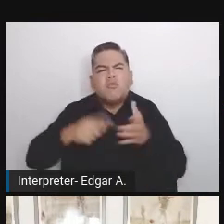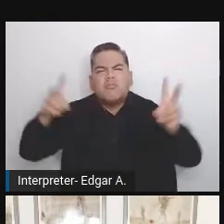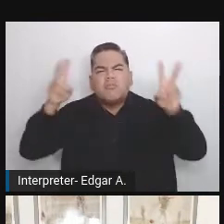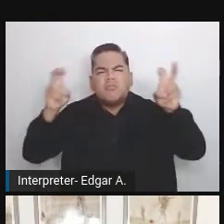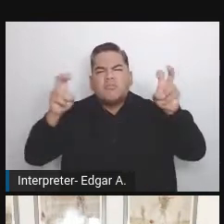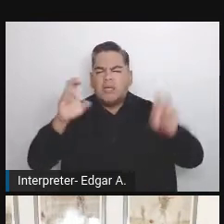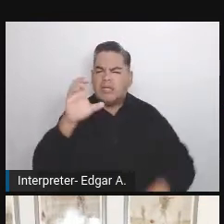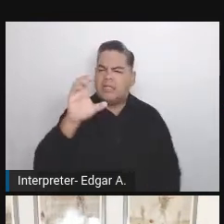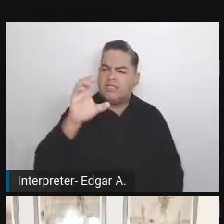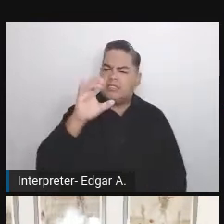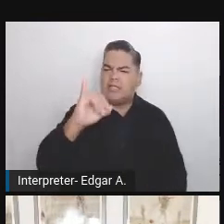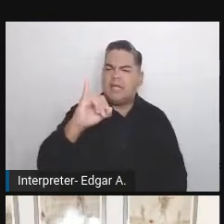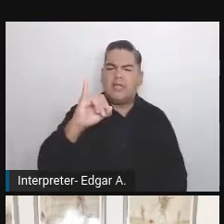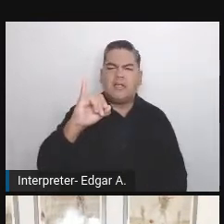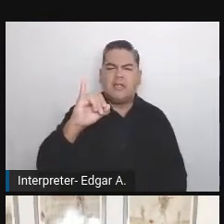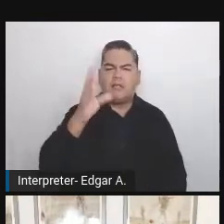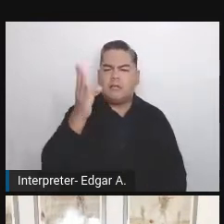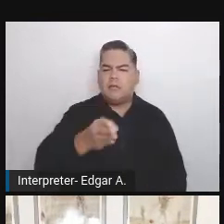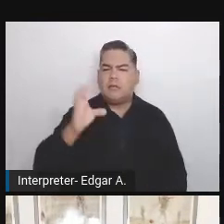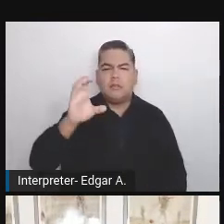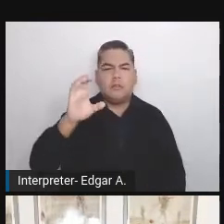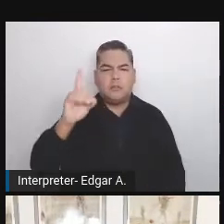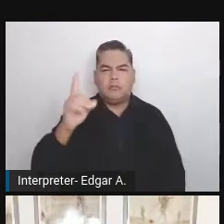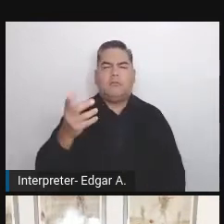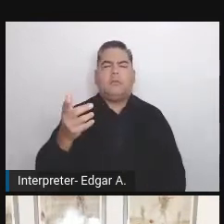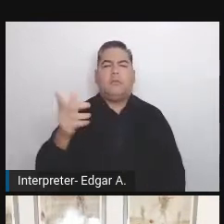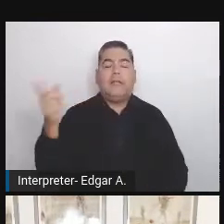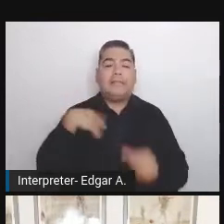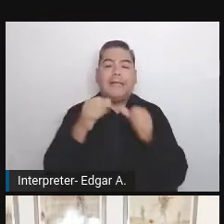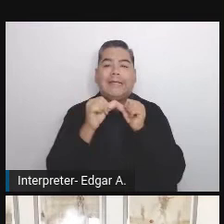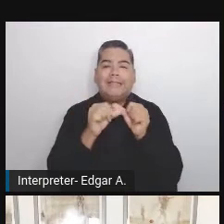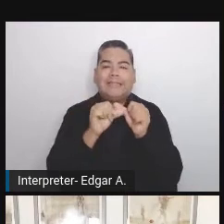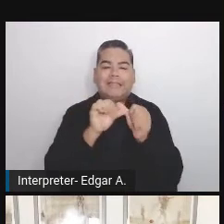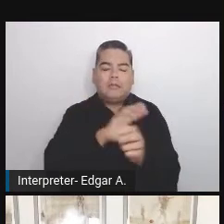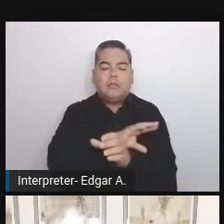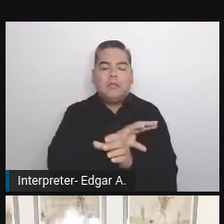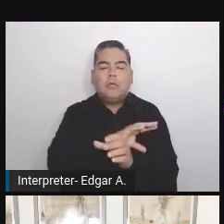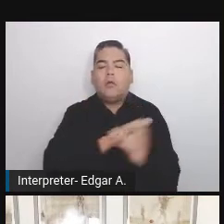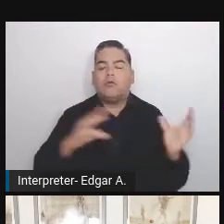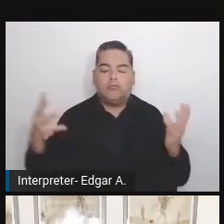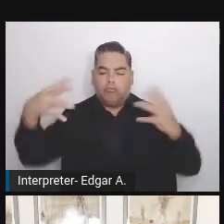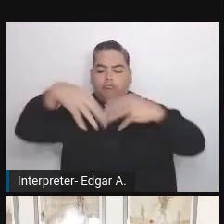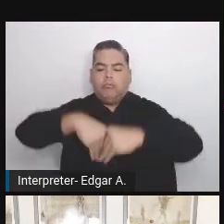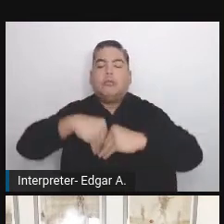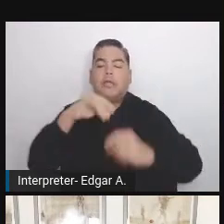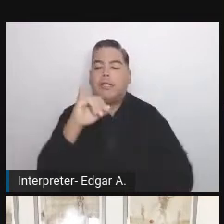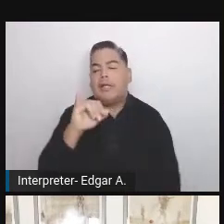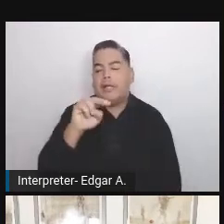CI/CD is nothing else than continuous integration/continuous deployment or development.